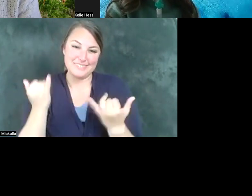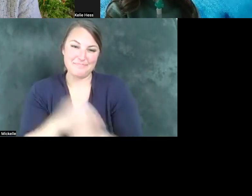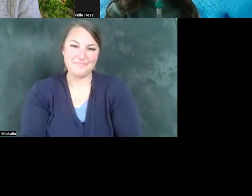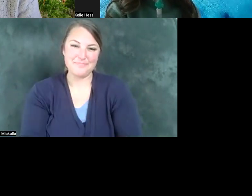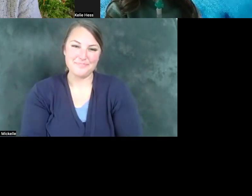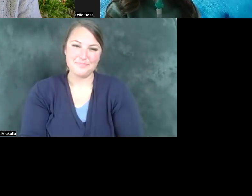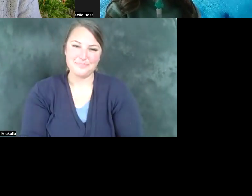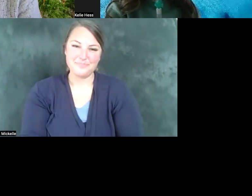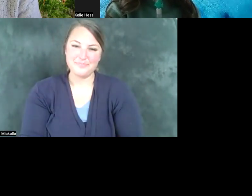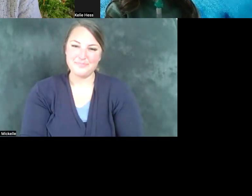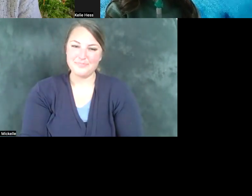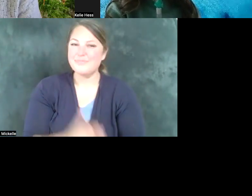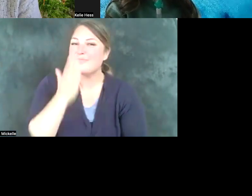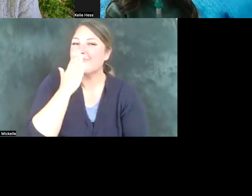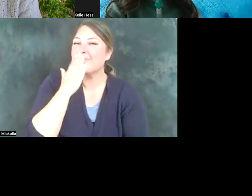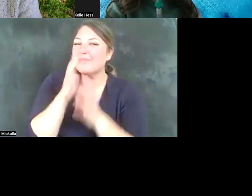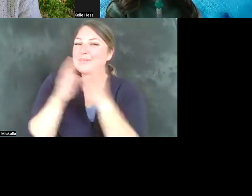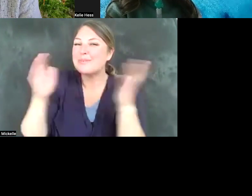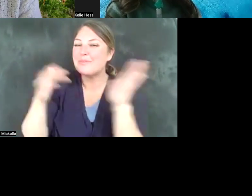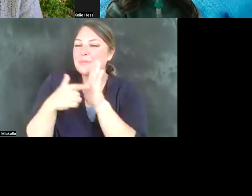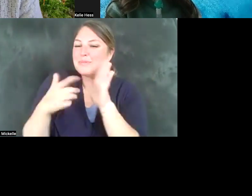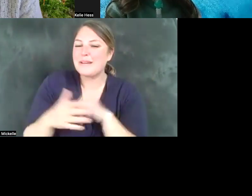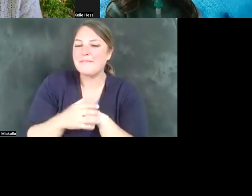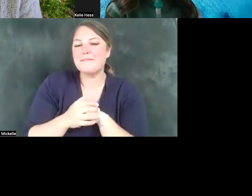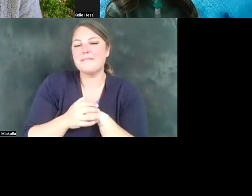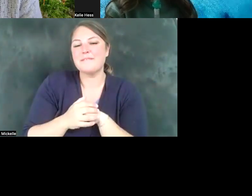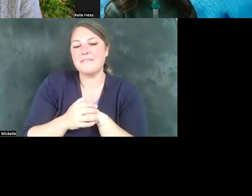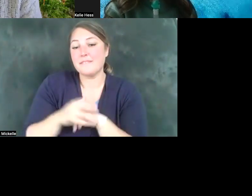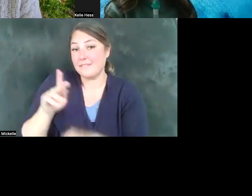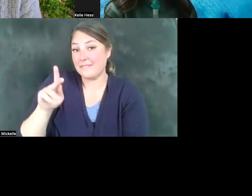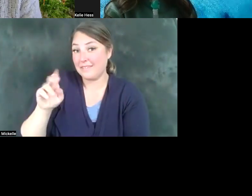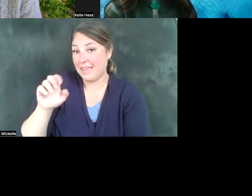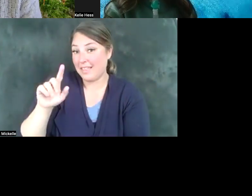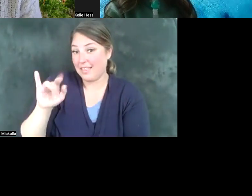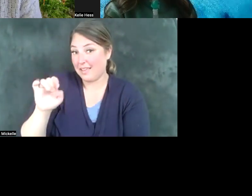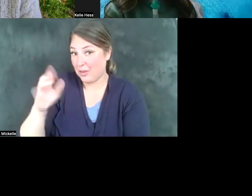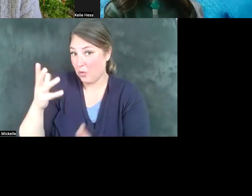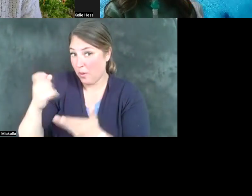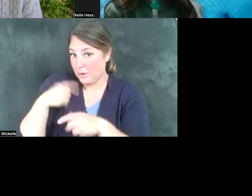Thank you so much Representative. Kelie would you like to take us out or would you like me to do it?